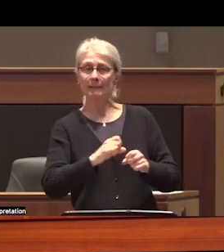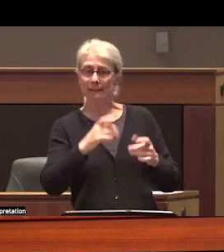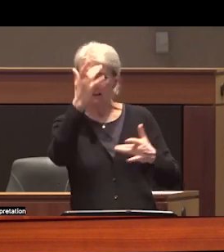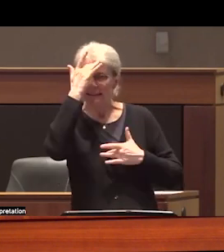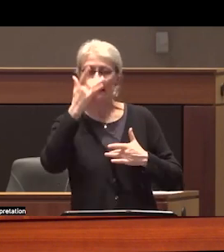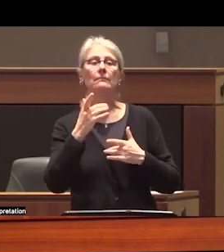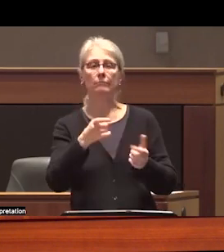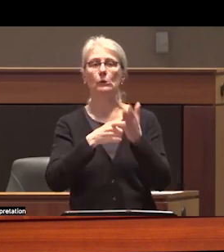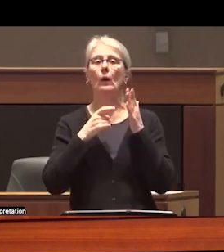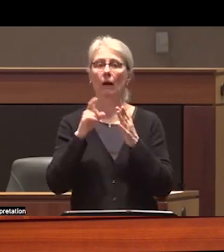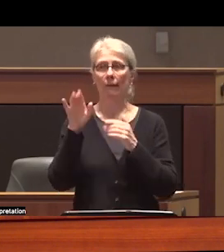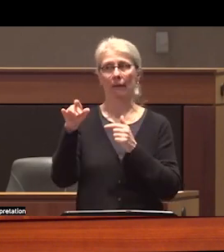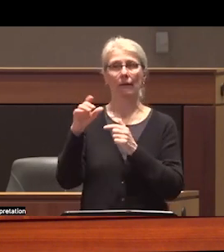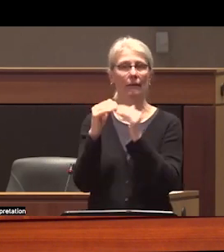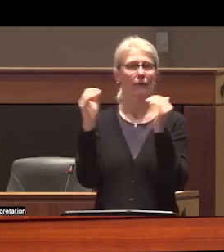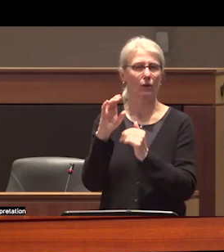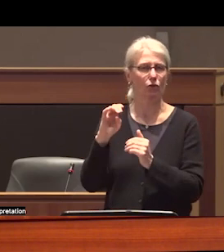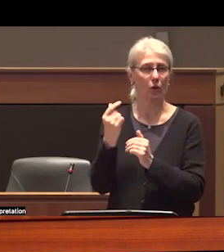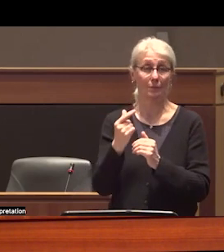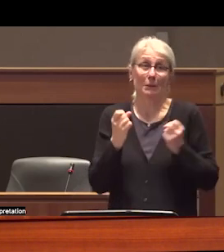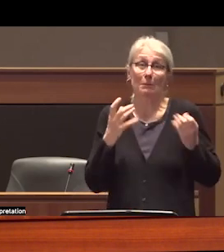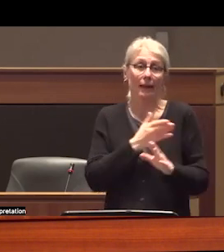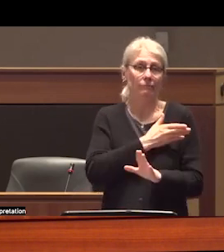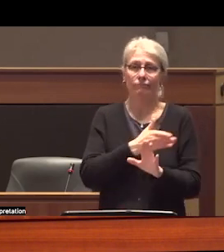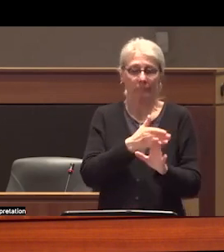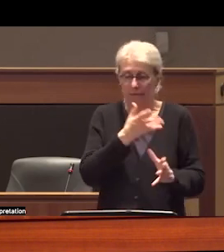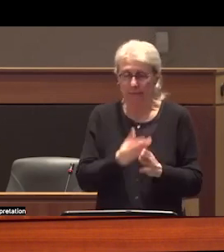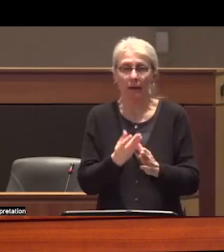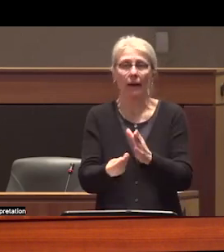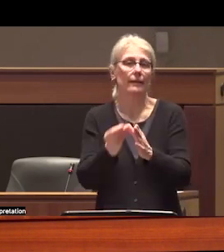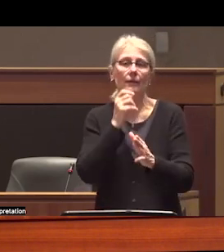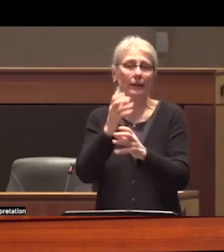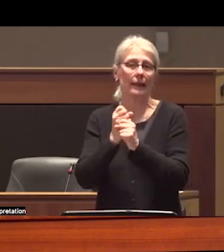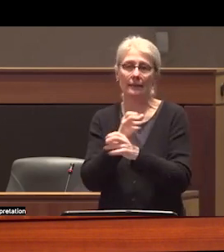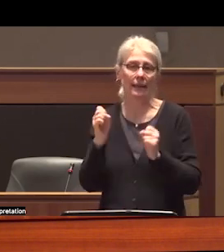of course many die before they ever get there additionally access to Safe supplies fractured